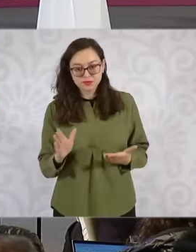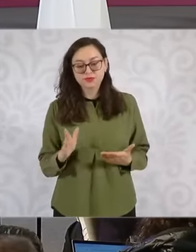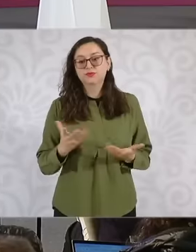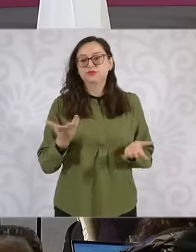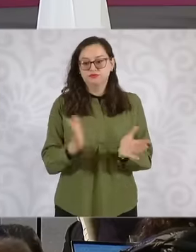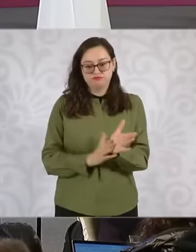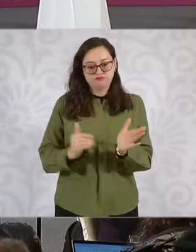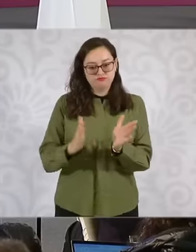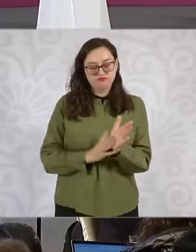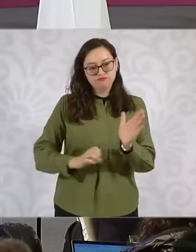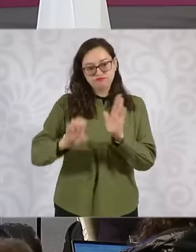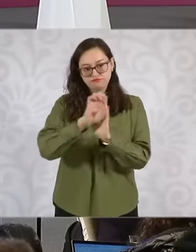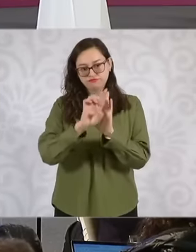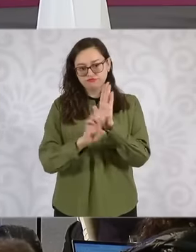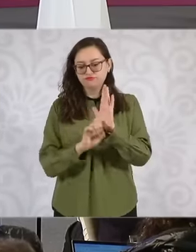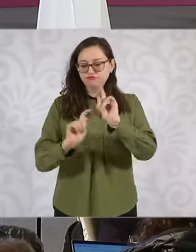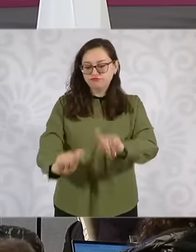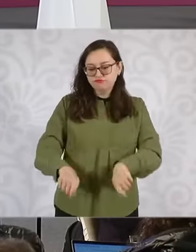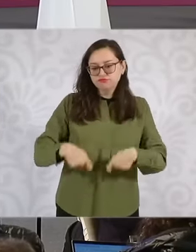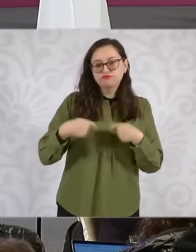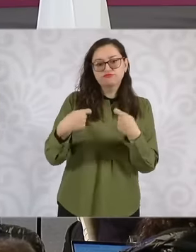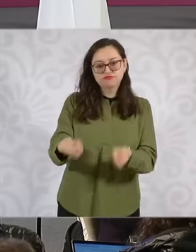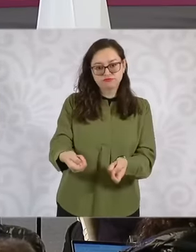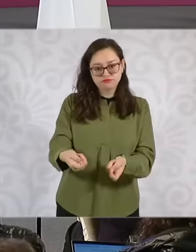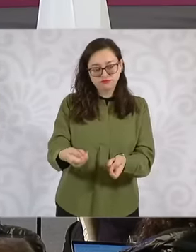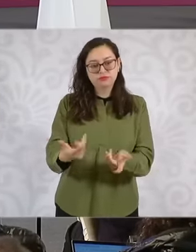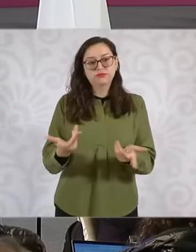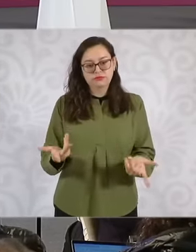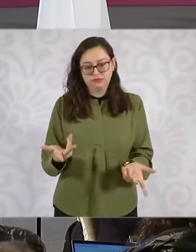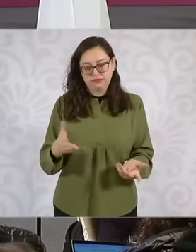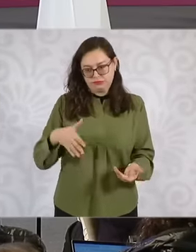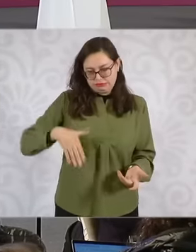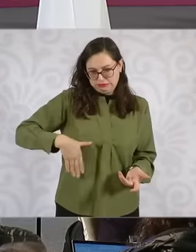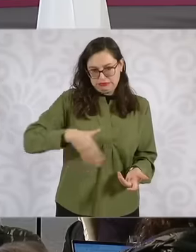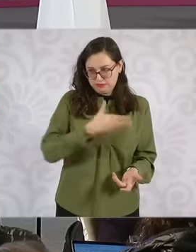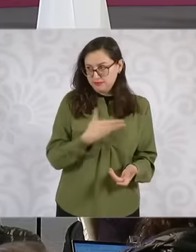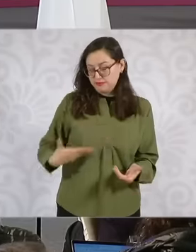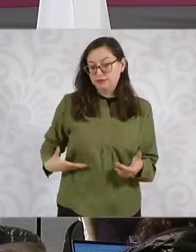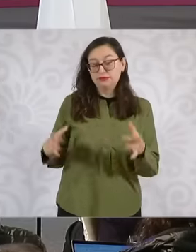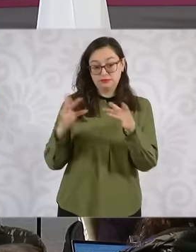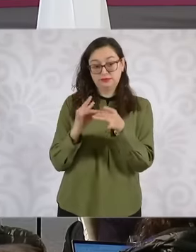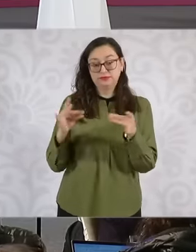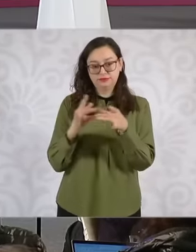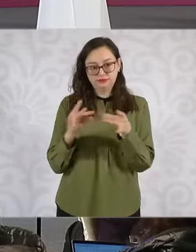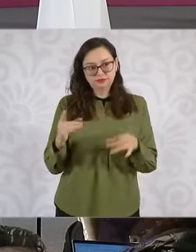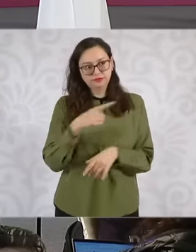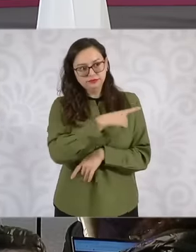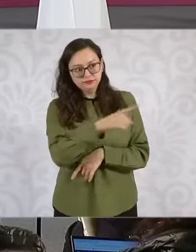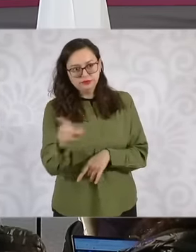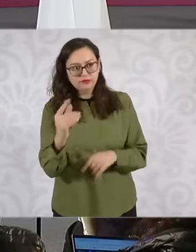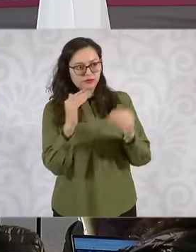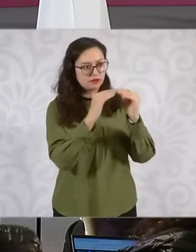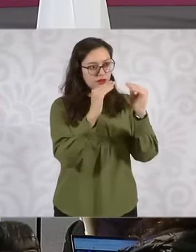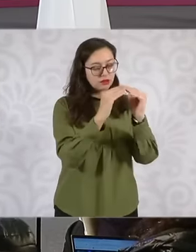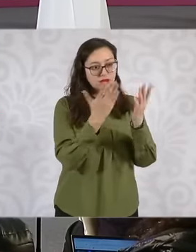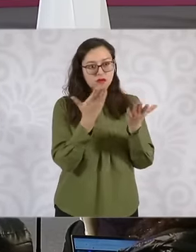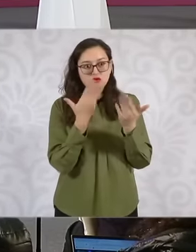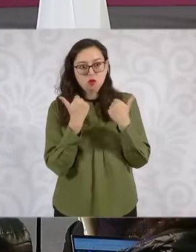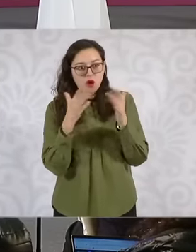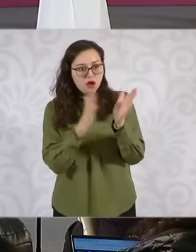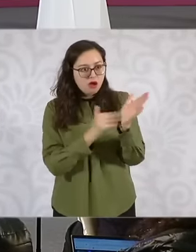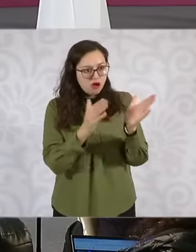home deed program as the president has just mentioned. with a million deeds How